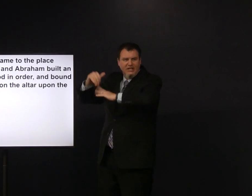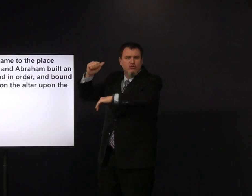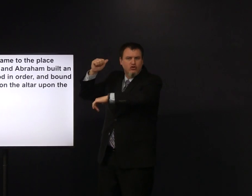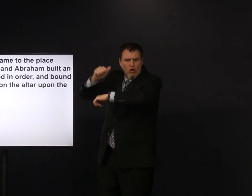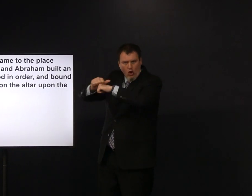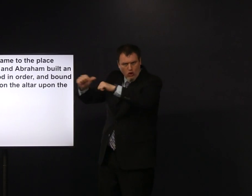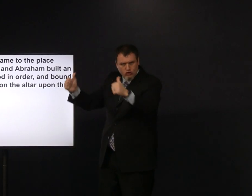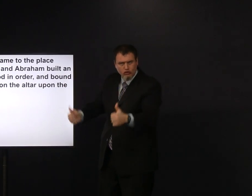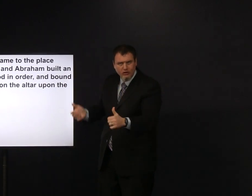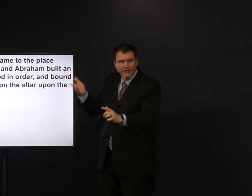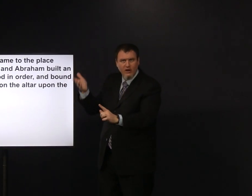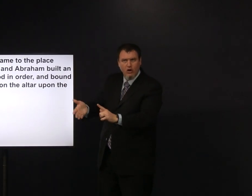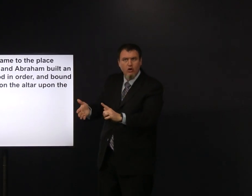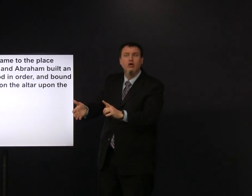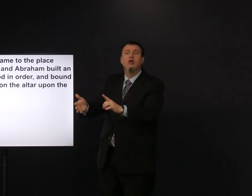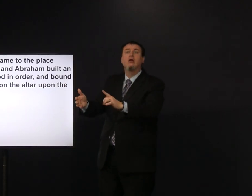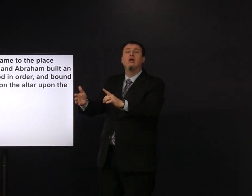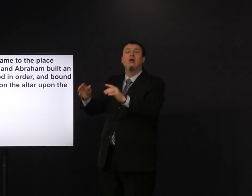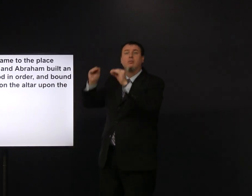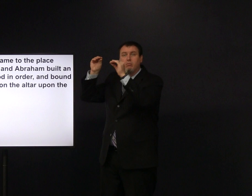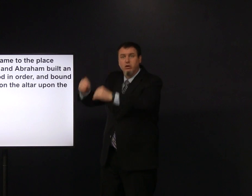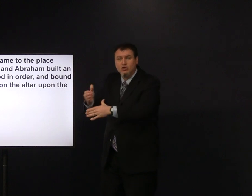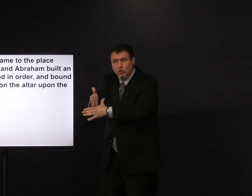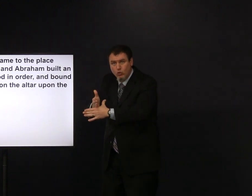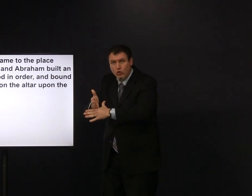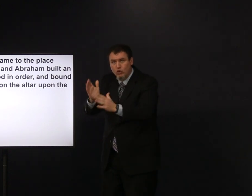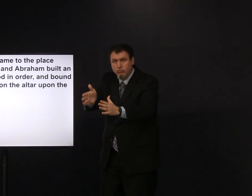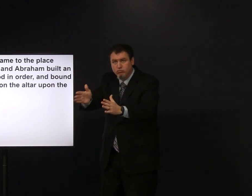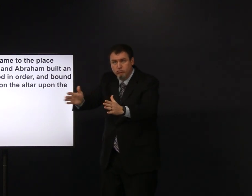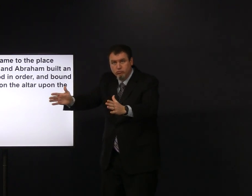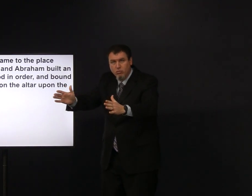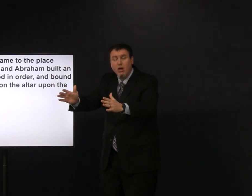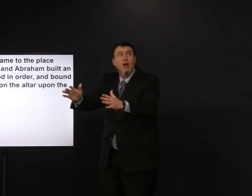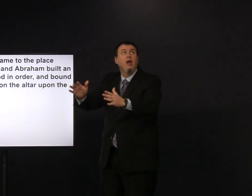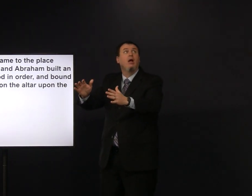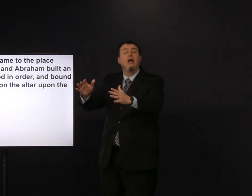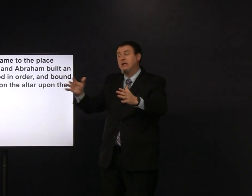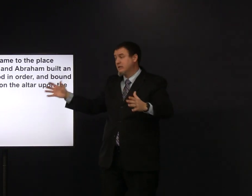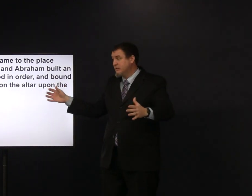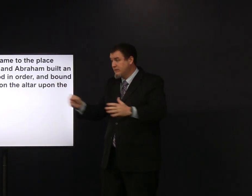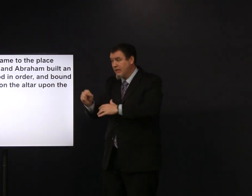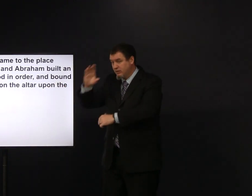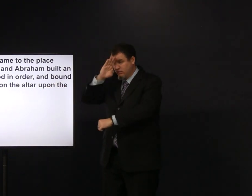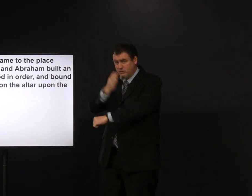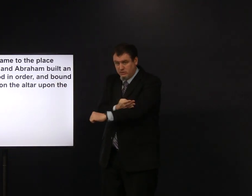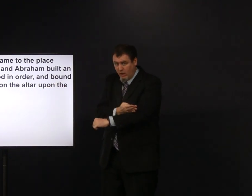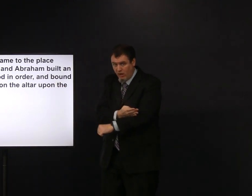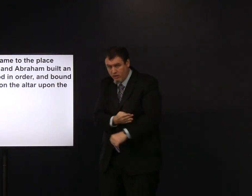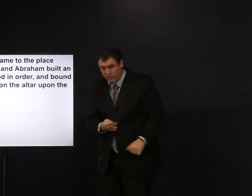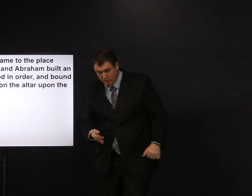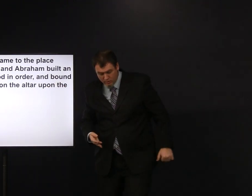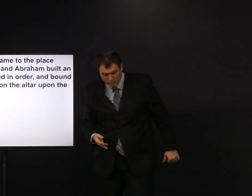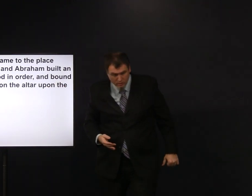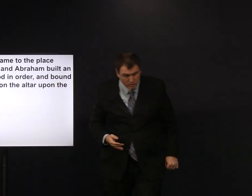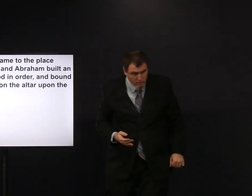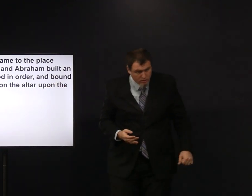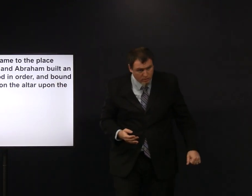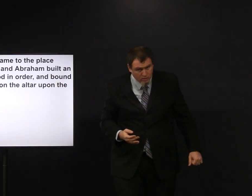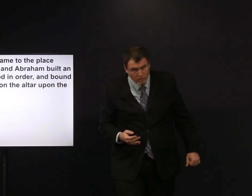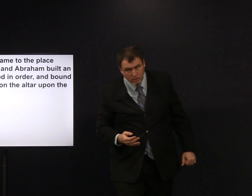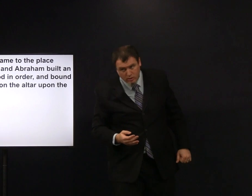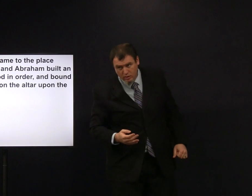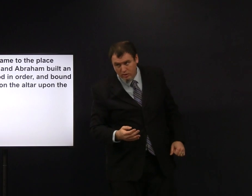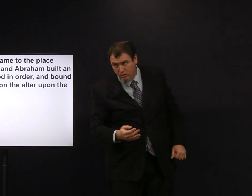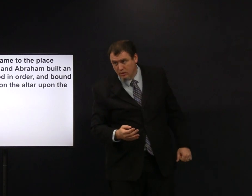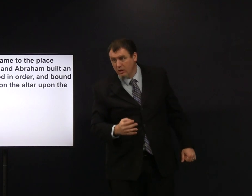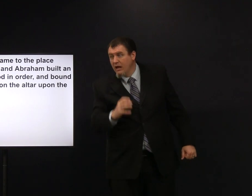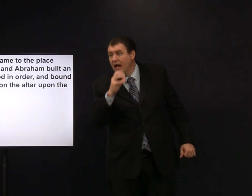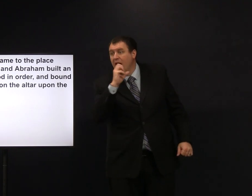and Abraham built an altar there and laid the wood in order and bound Isaac his son